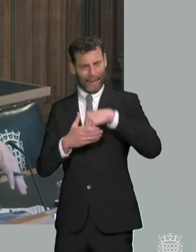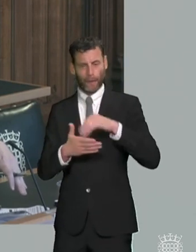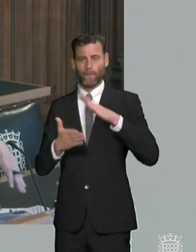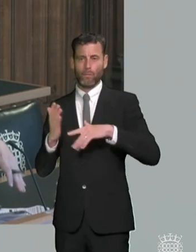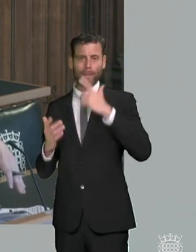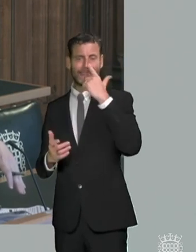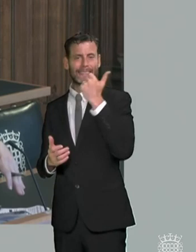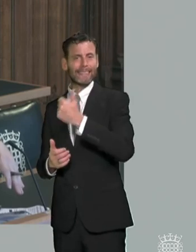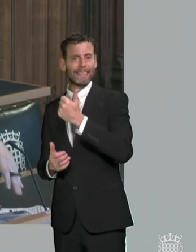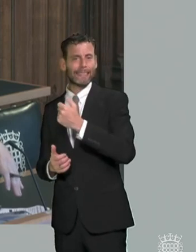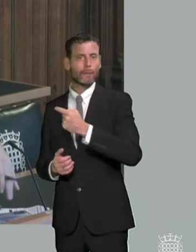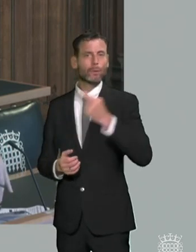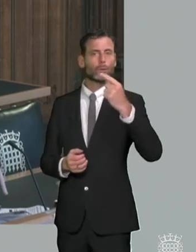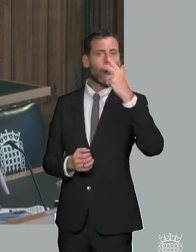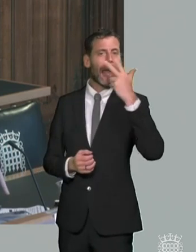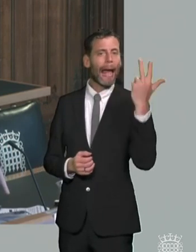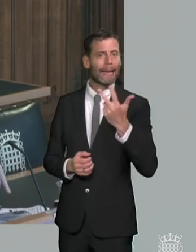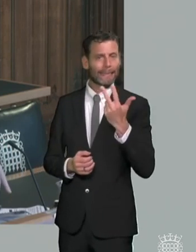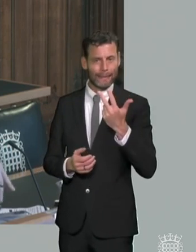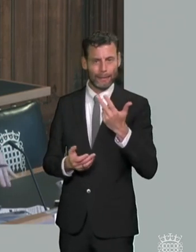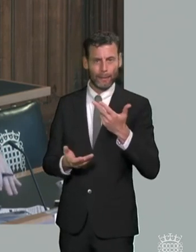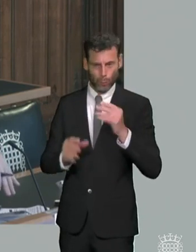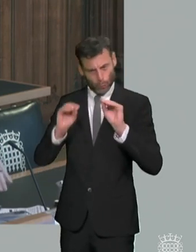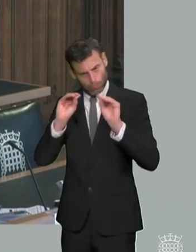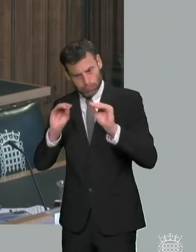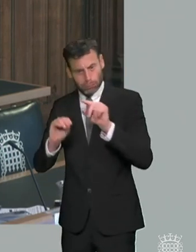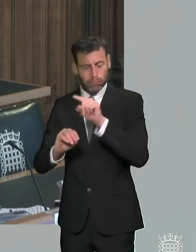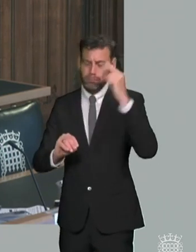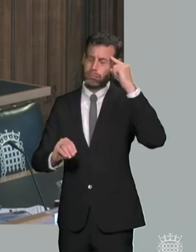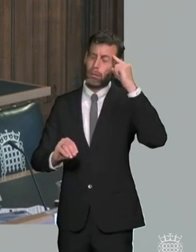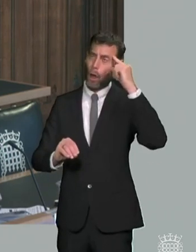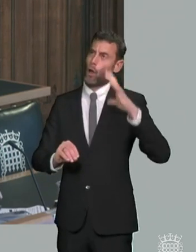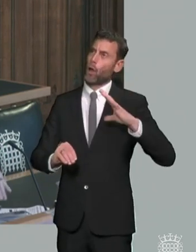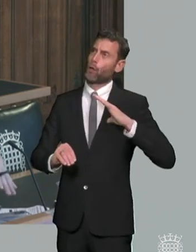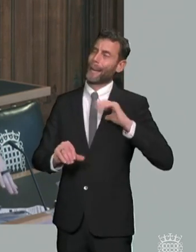getting him ready for a world of work is crucial crucial period and i think images